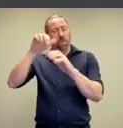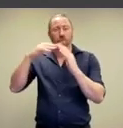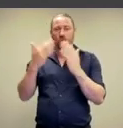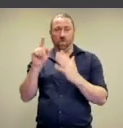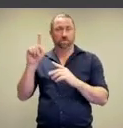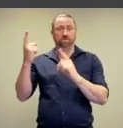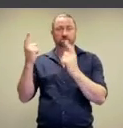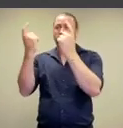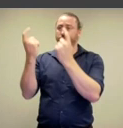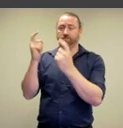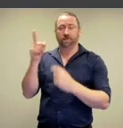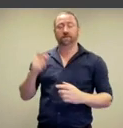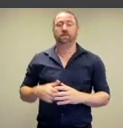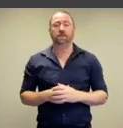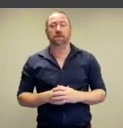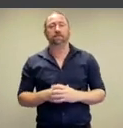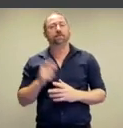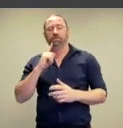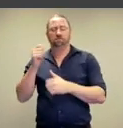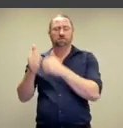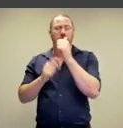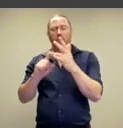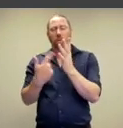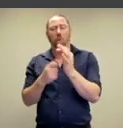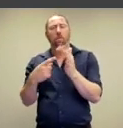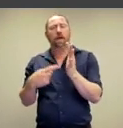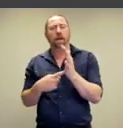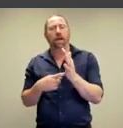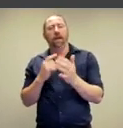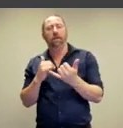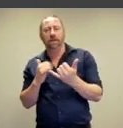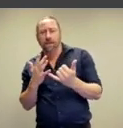galleries in the world. The gallery praises